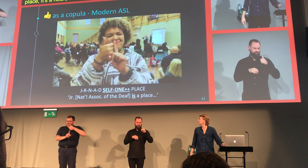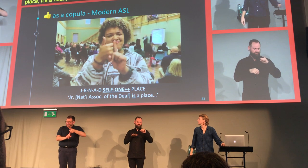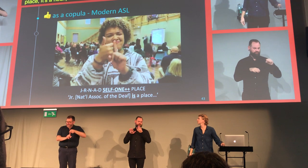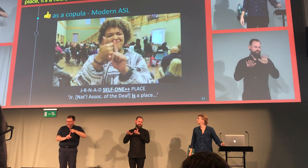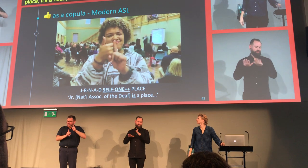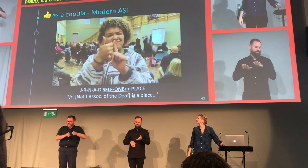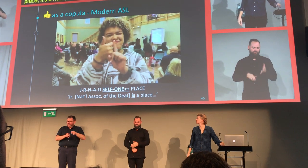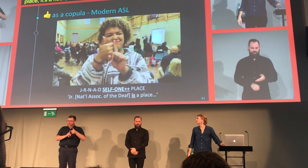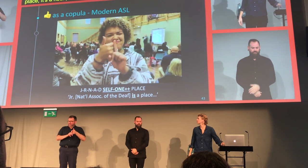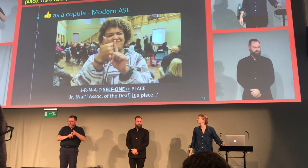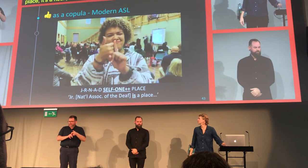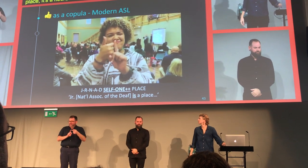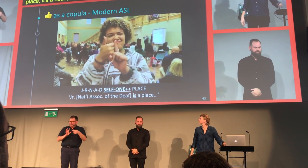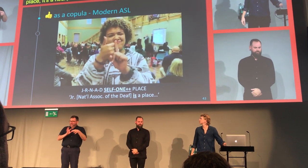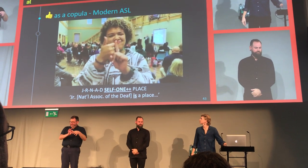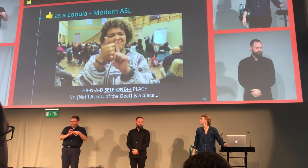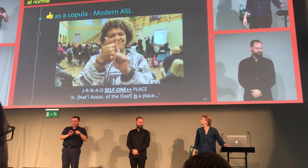and then it's slow motion, watch carefully.